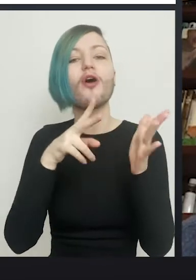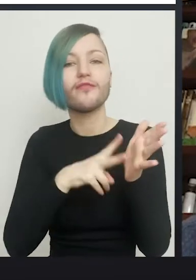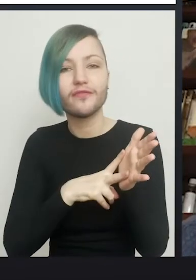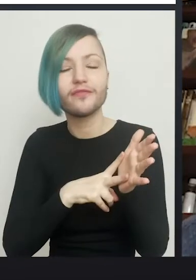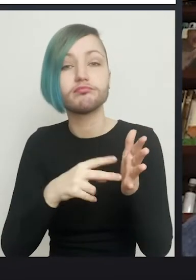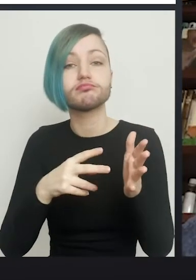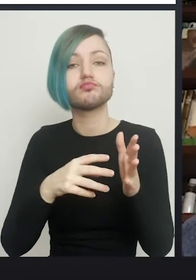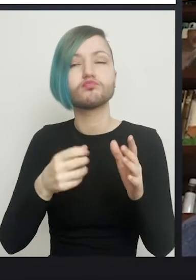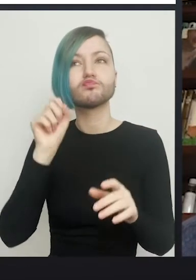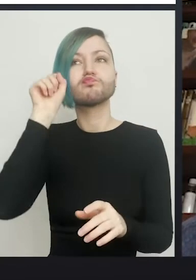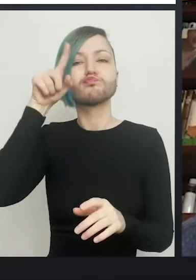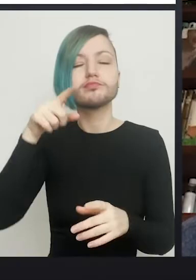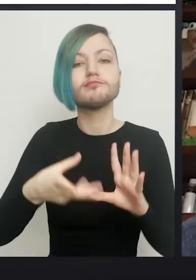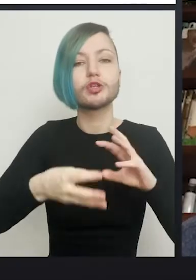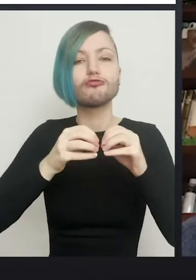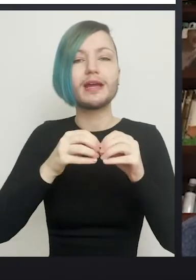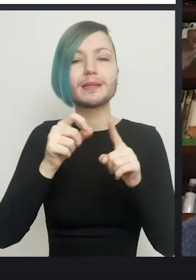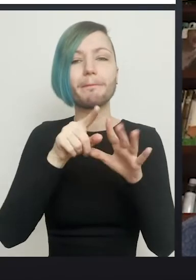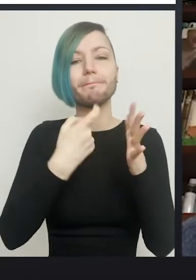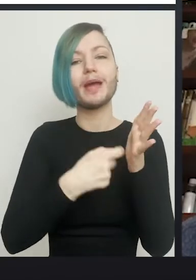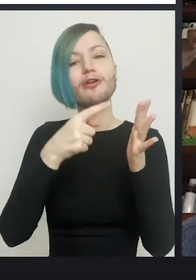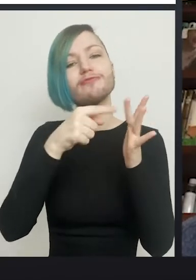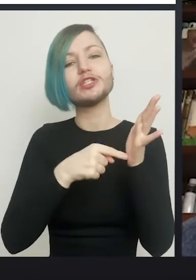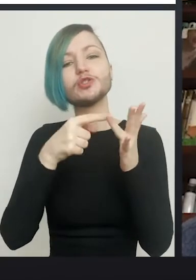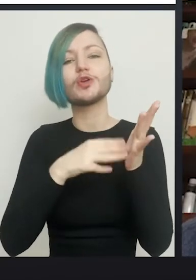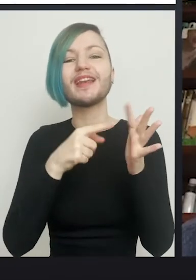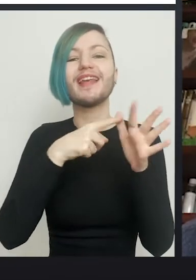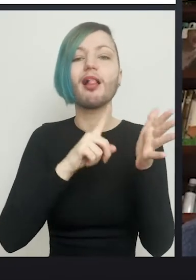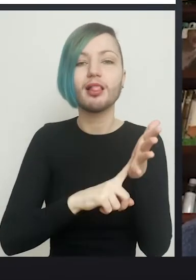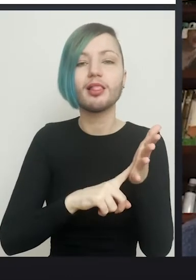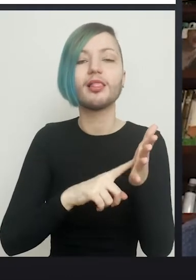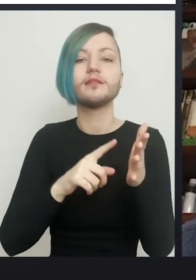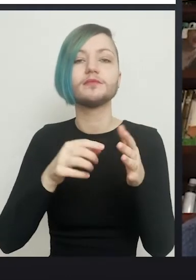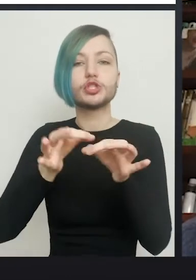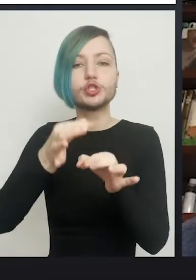peritoneal tube between the skin of the perineum and the vulva and the uterus.